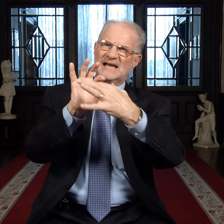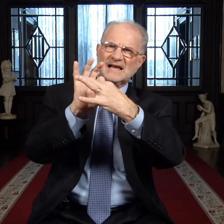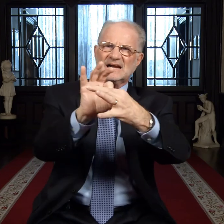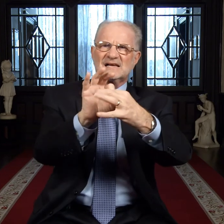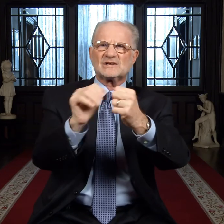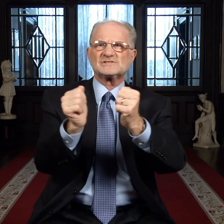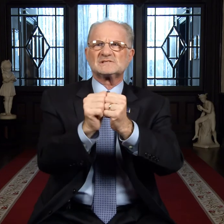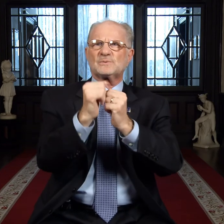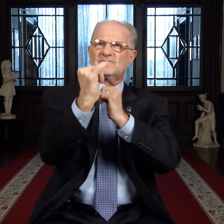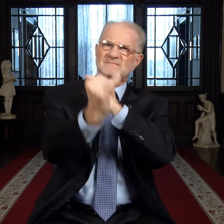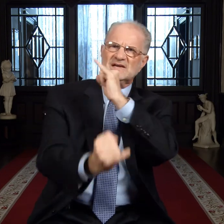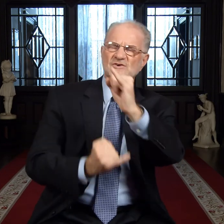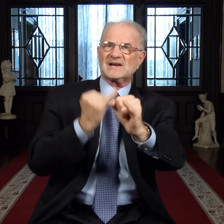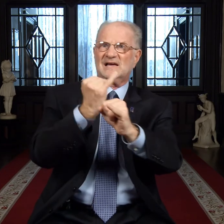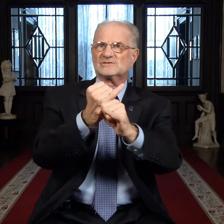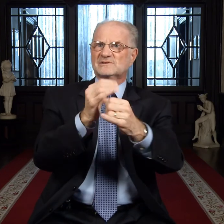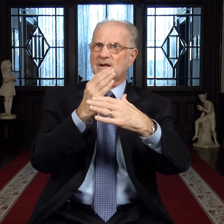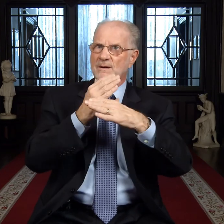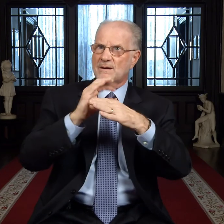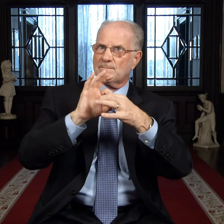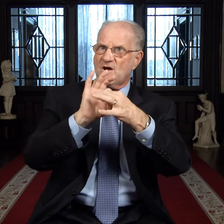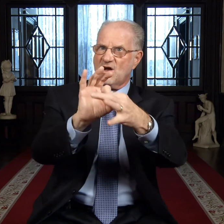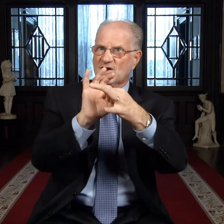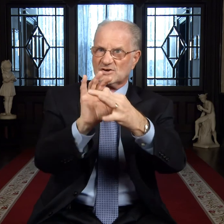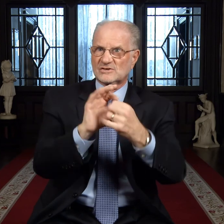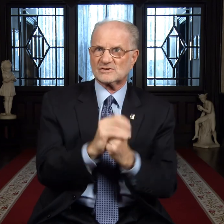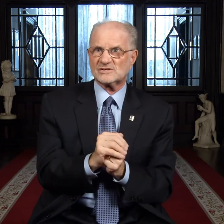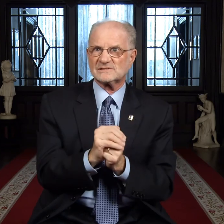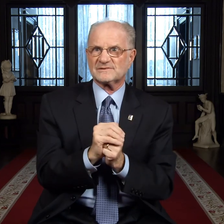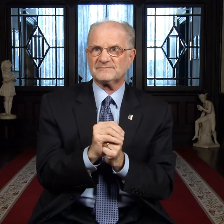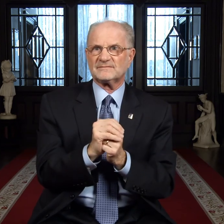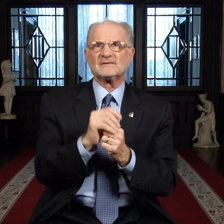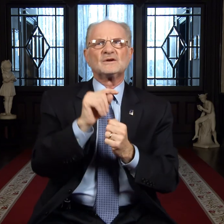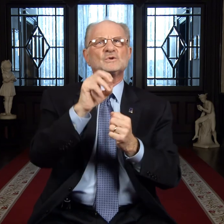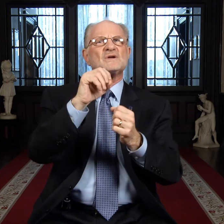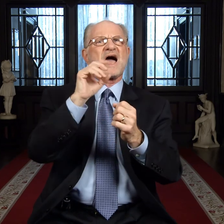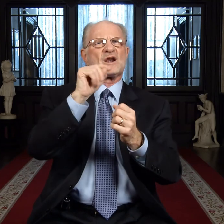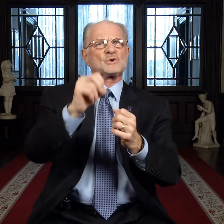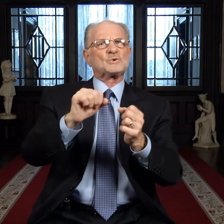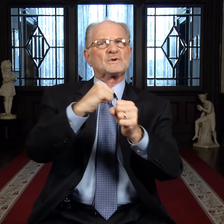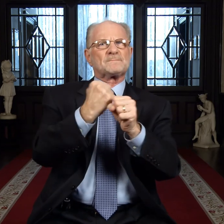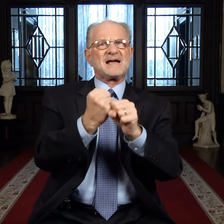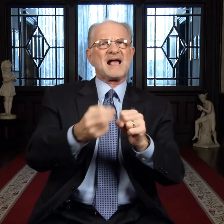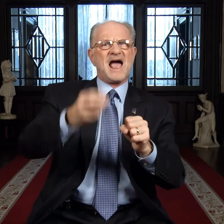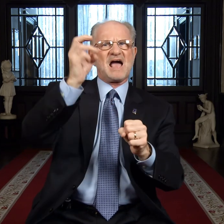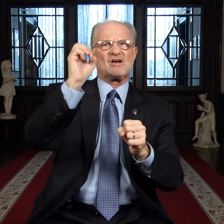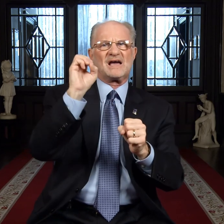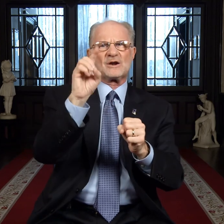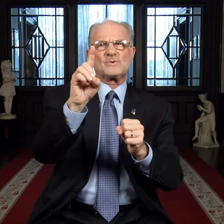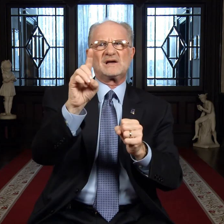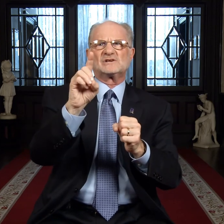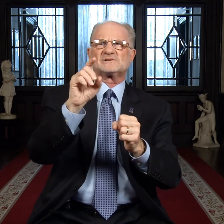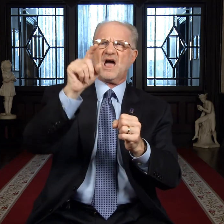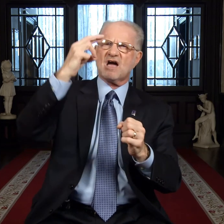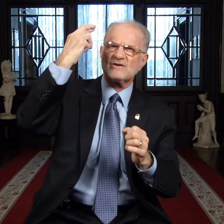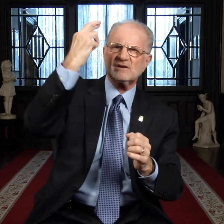international partners. And to make higher education a reality